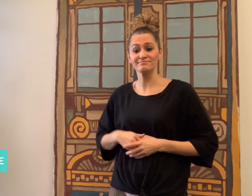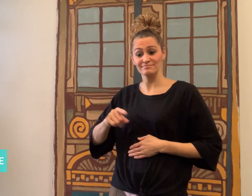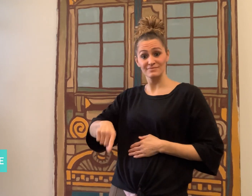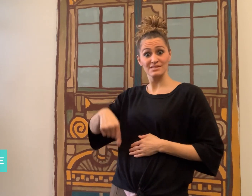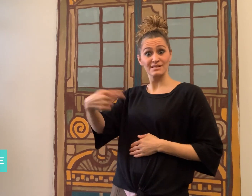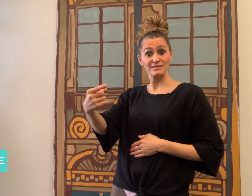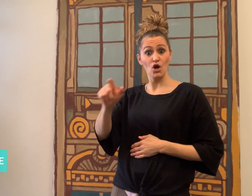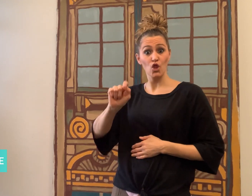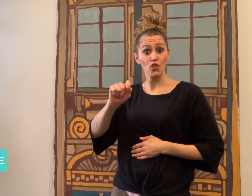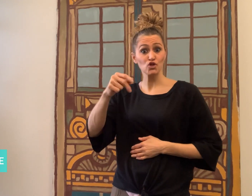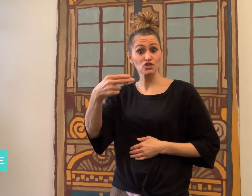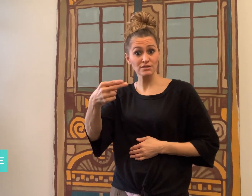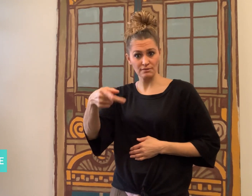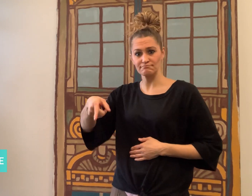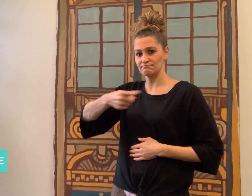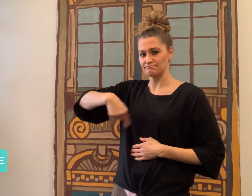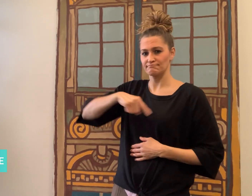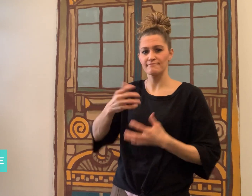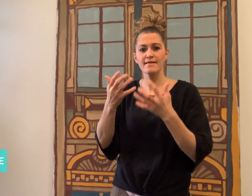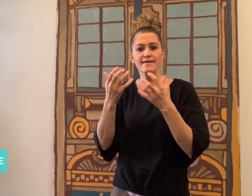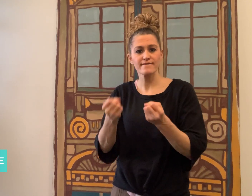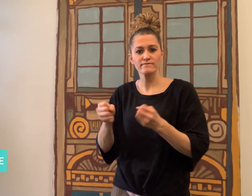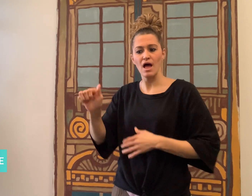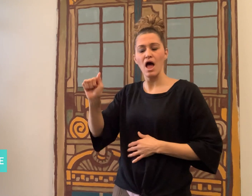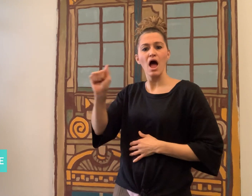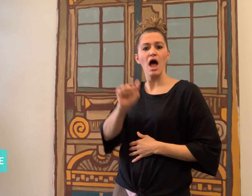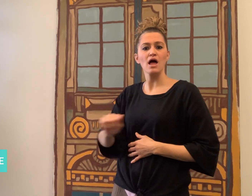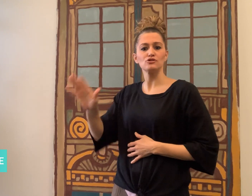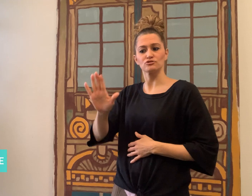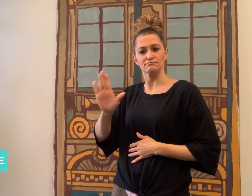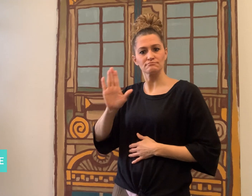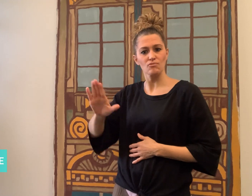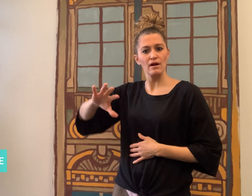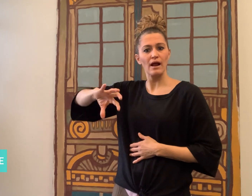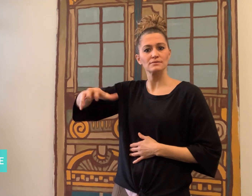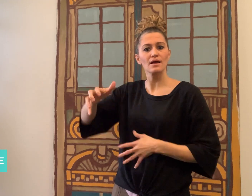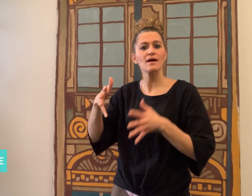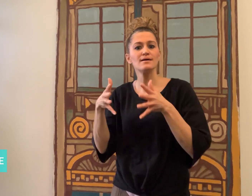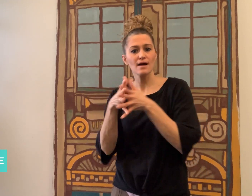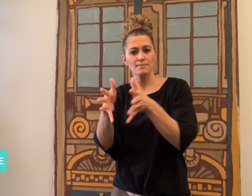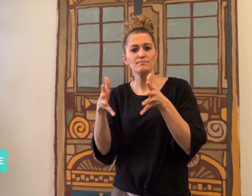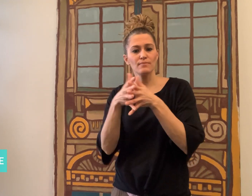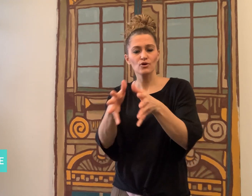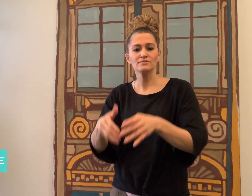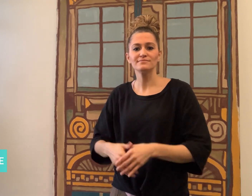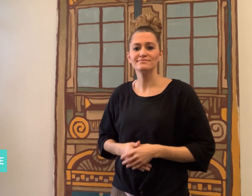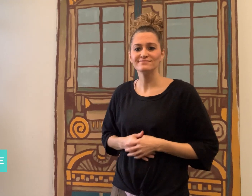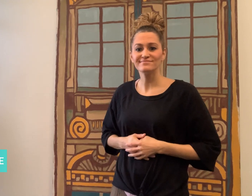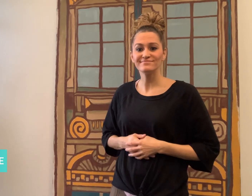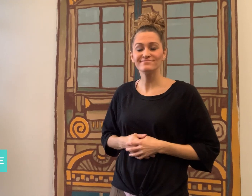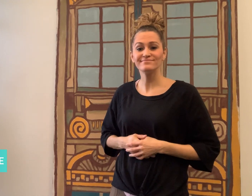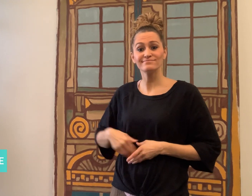This Thursday, we will have a report from our Asia Regional Reporter.